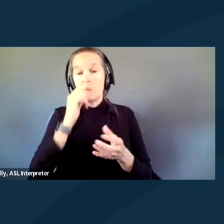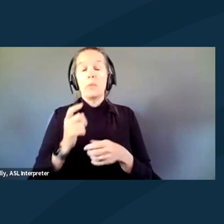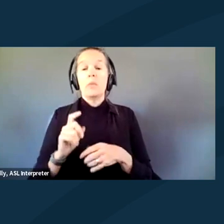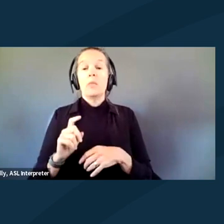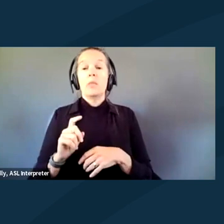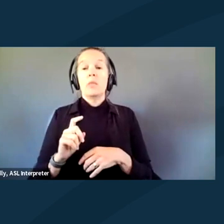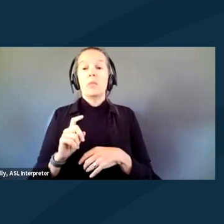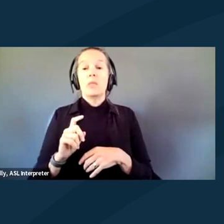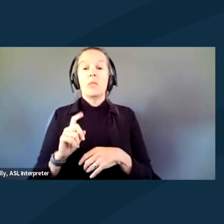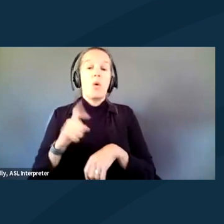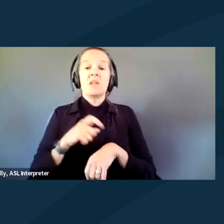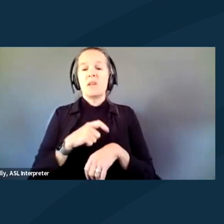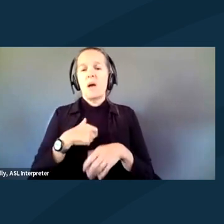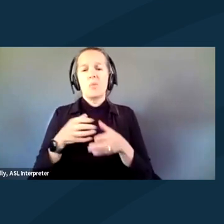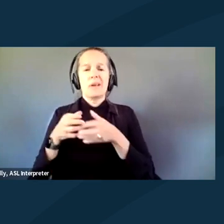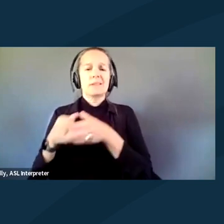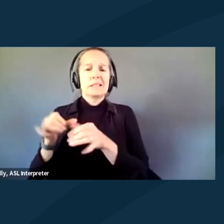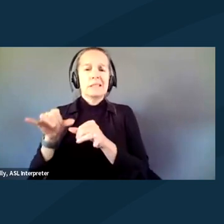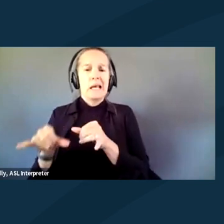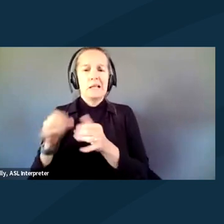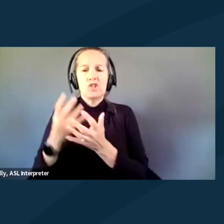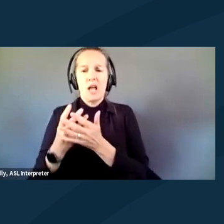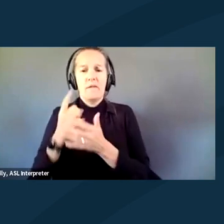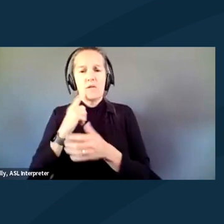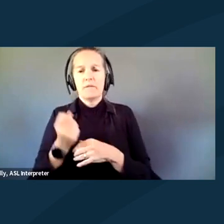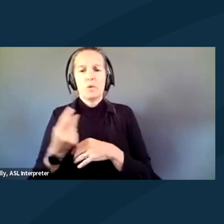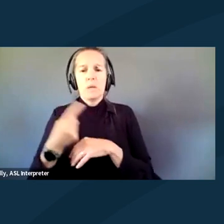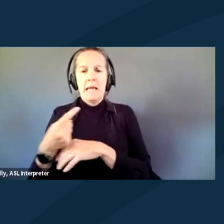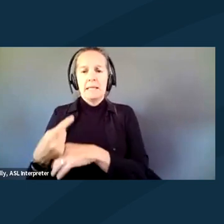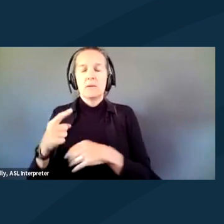for a few days is when the judge sentences us.